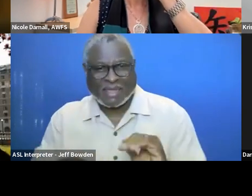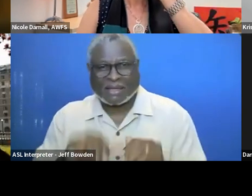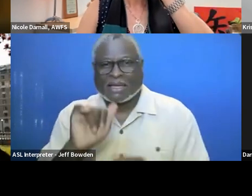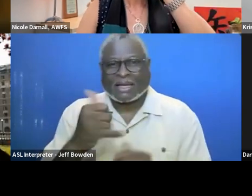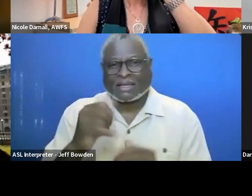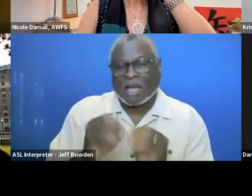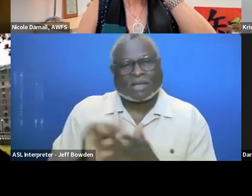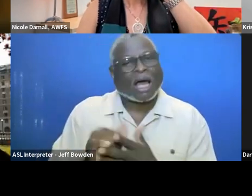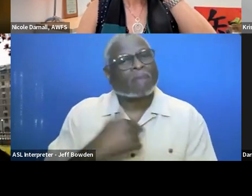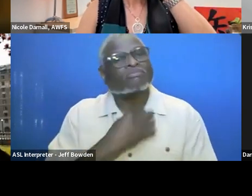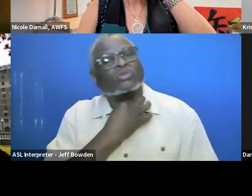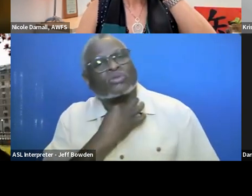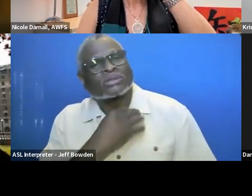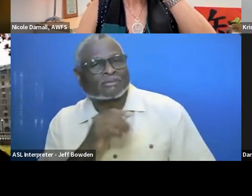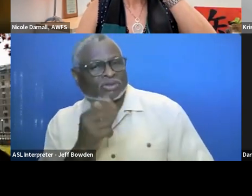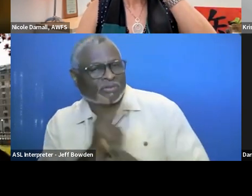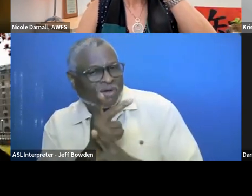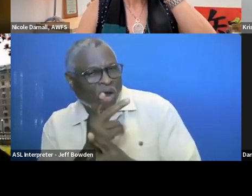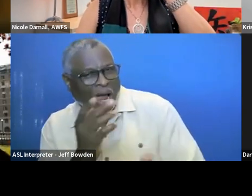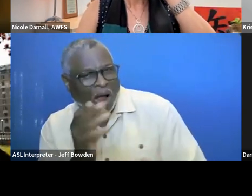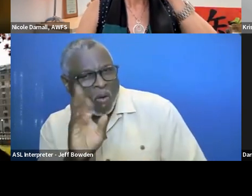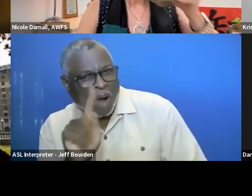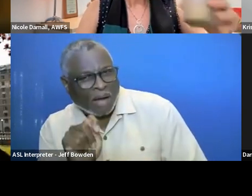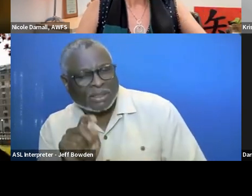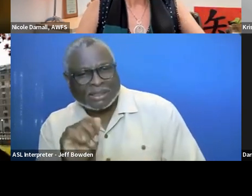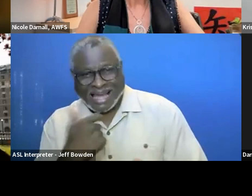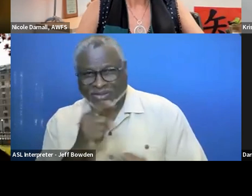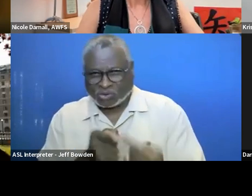I was just trying to figure out - I struggle with this whole idea